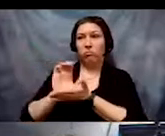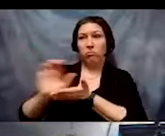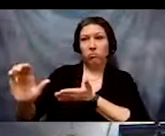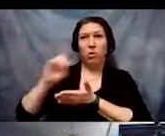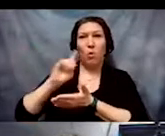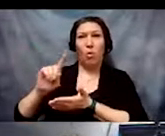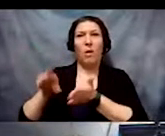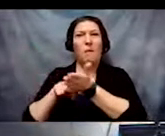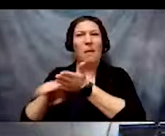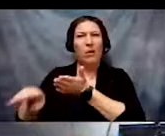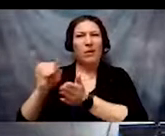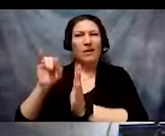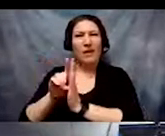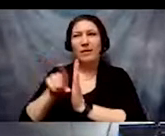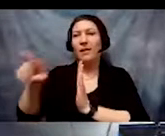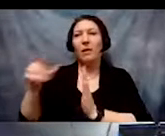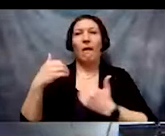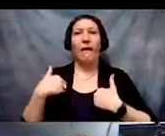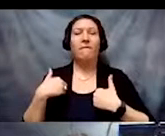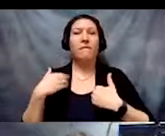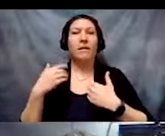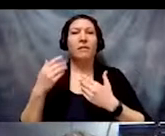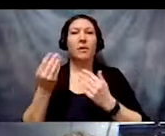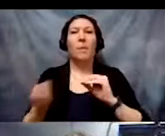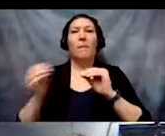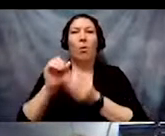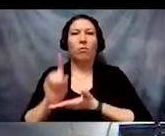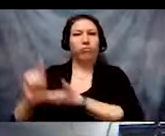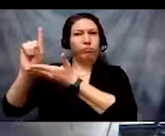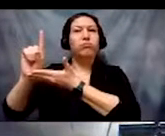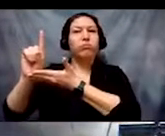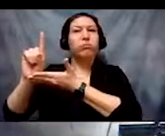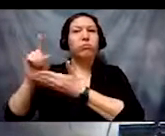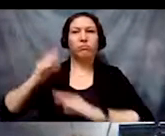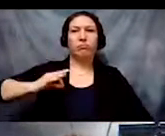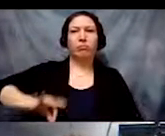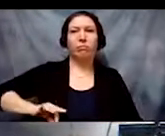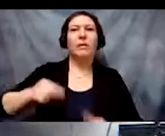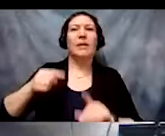they receive privileges from the same systems that